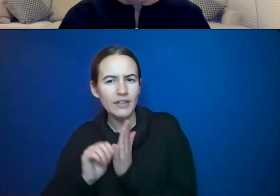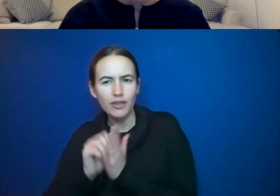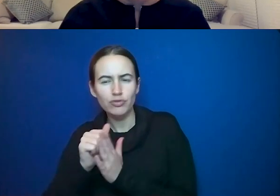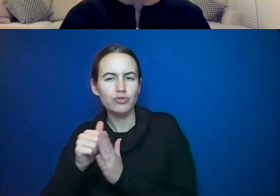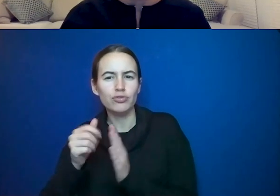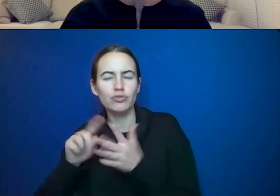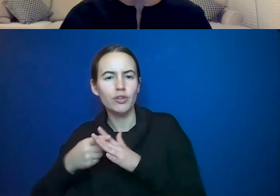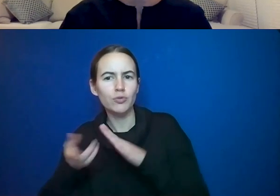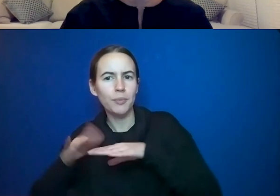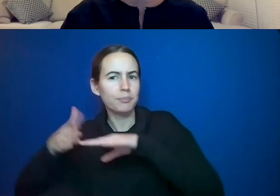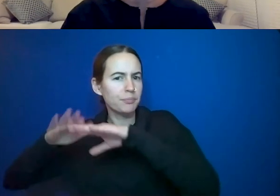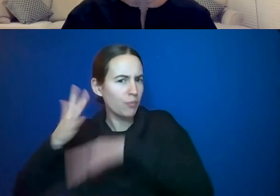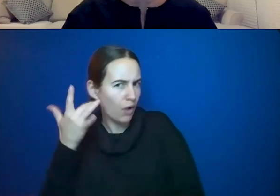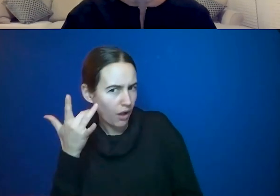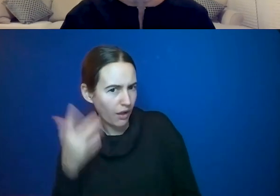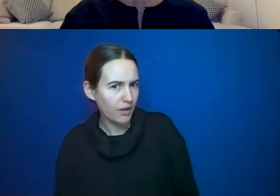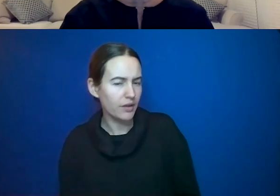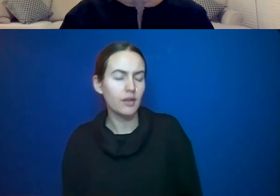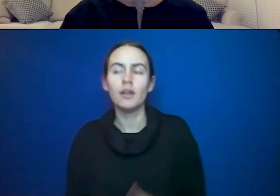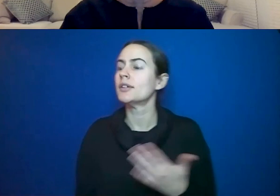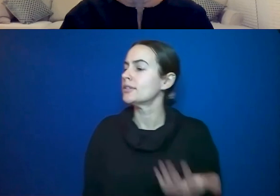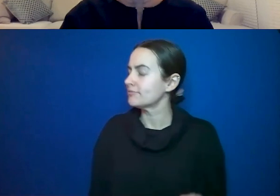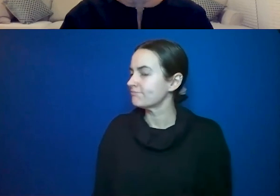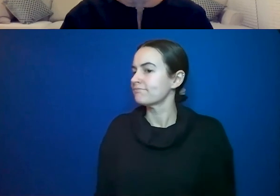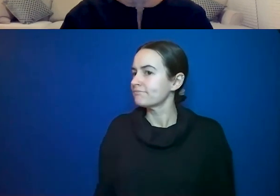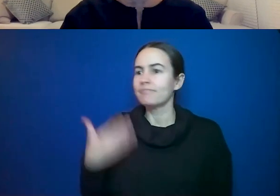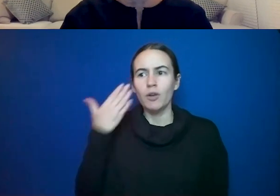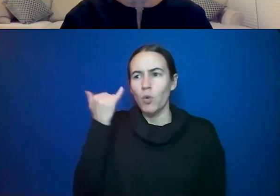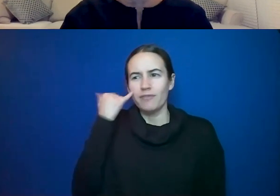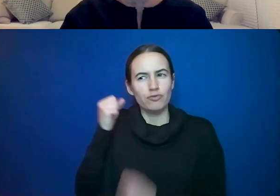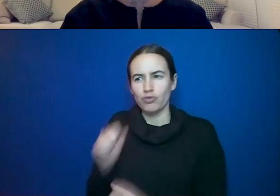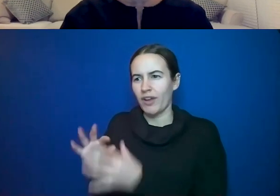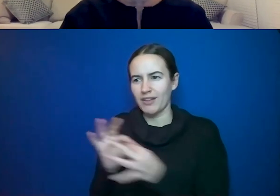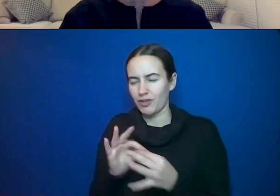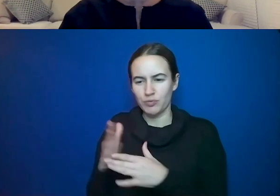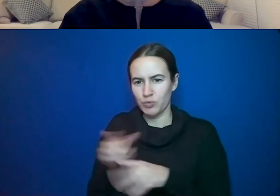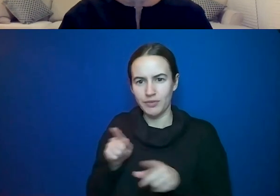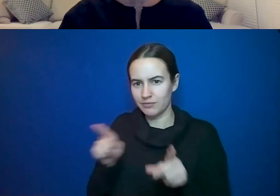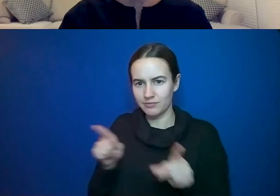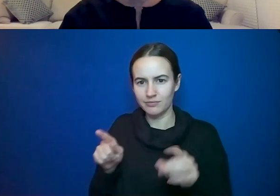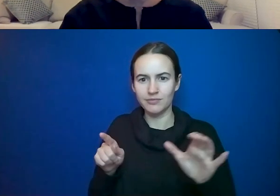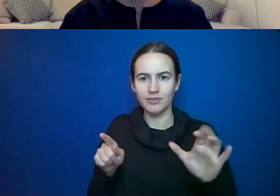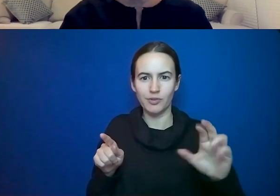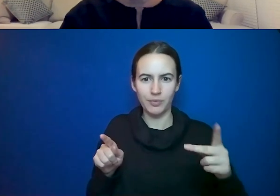I don't know if there a strong connection between CRP and colon cancer other than the fact that if it is elevated